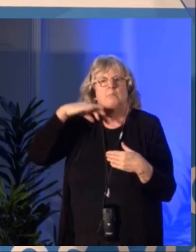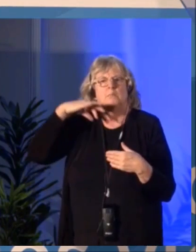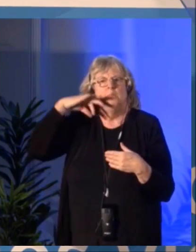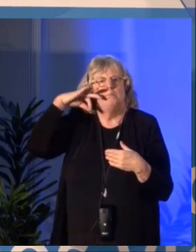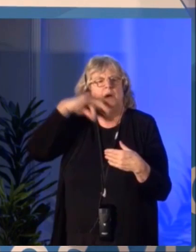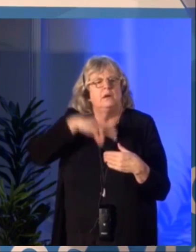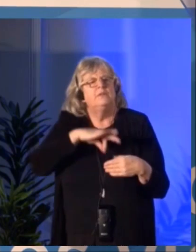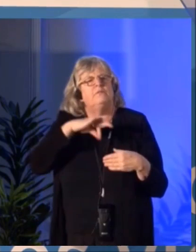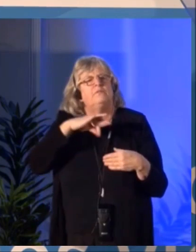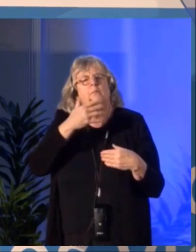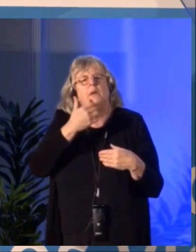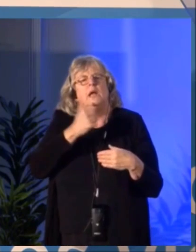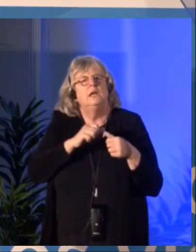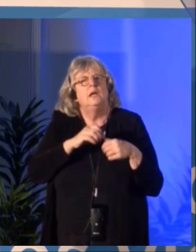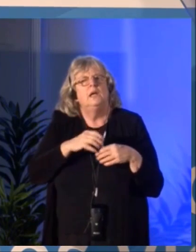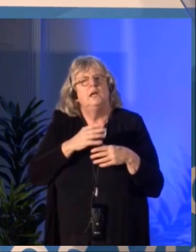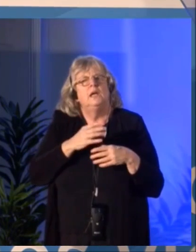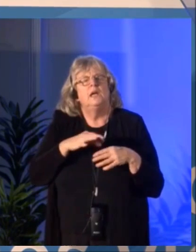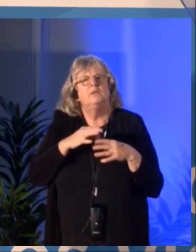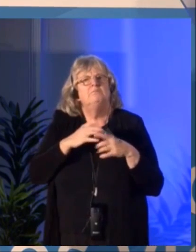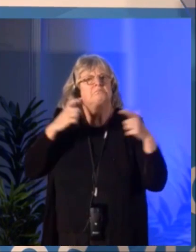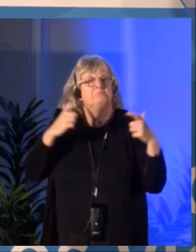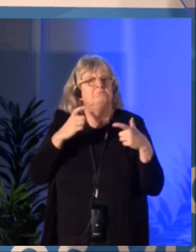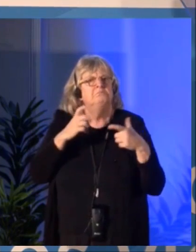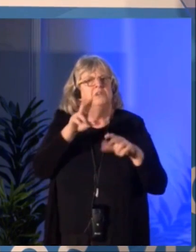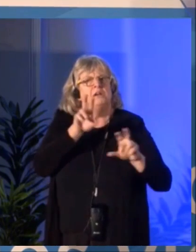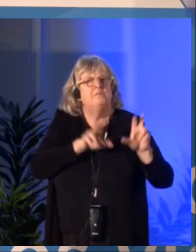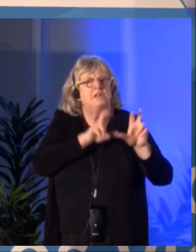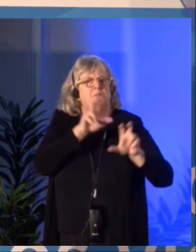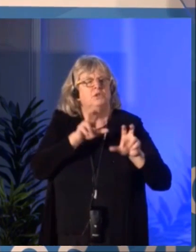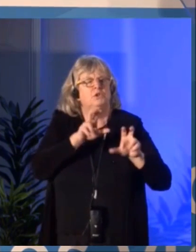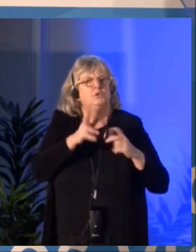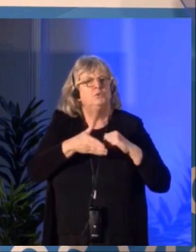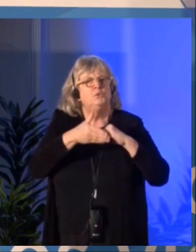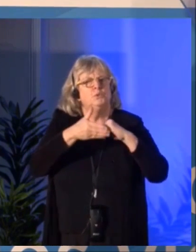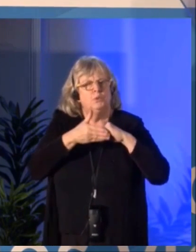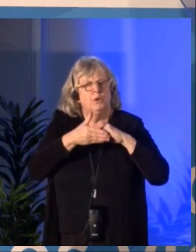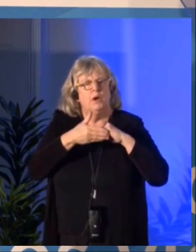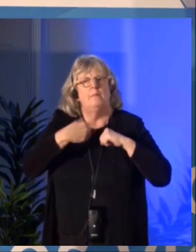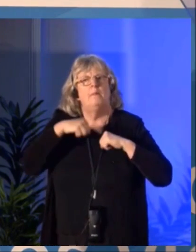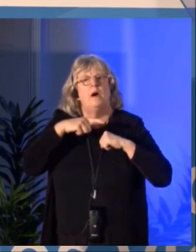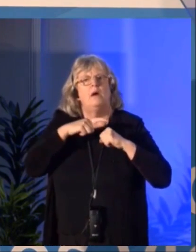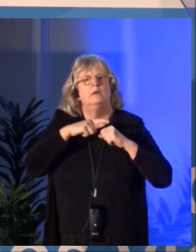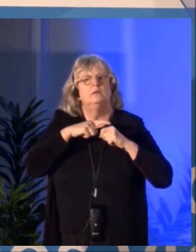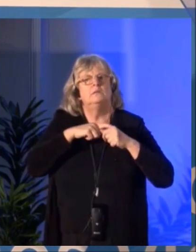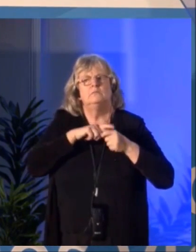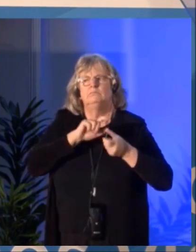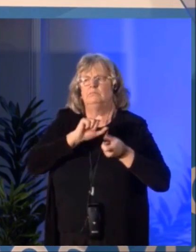by Minister Melanie Joly have created a lot of buzz and ignited hopes, debates and huge expectations.